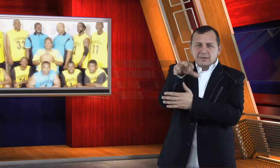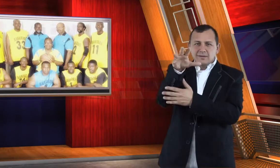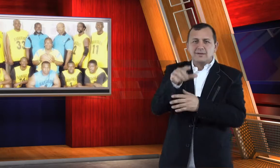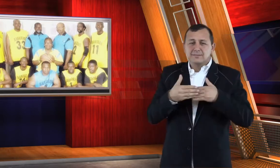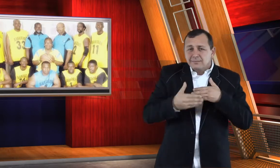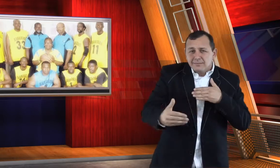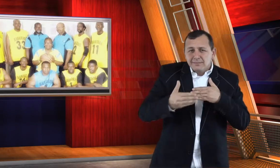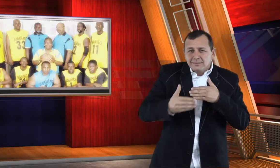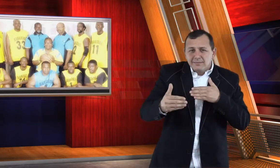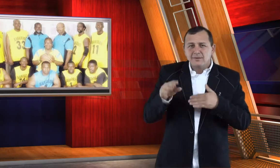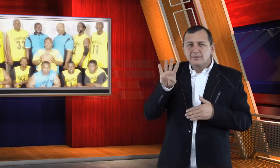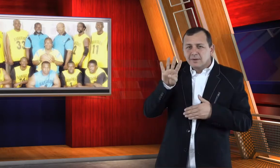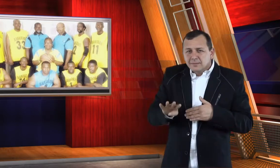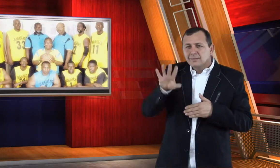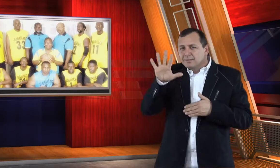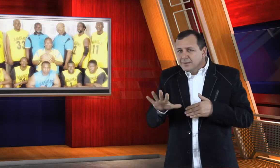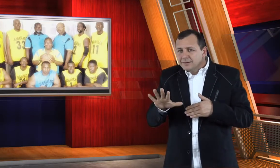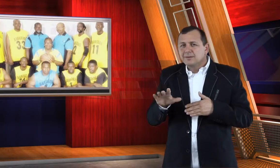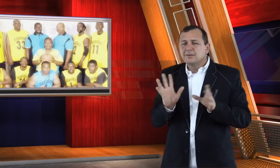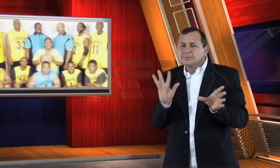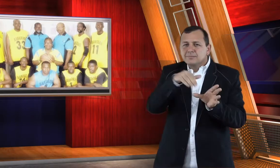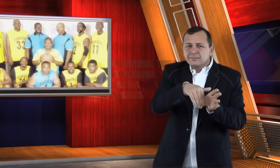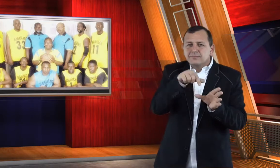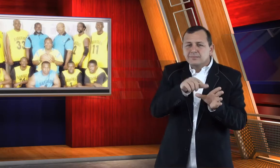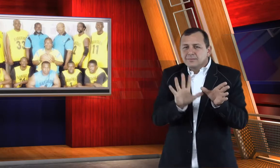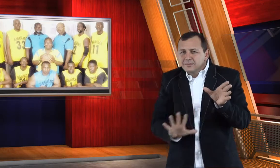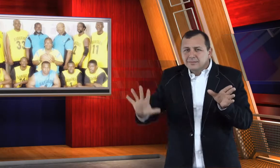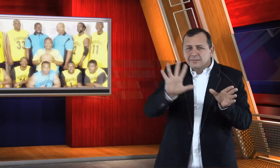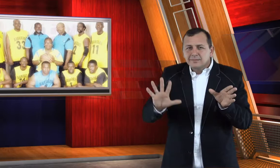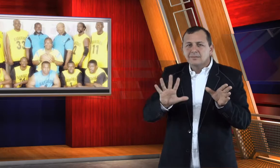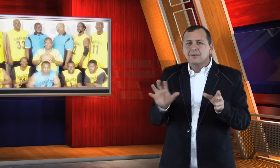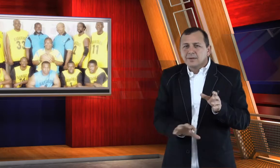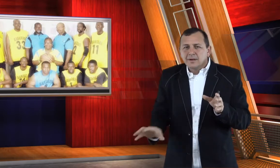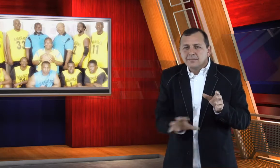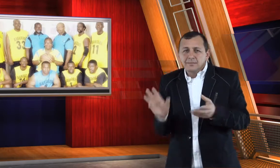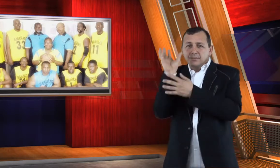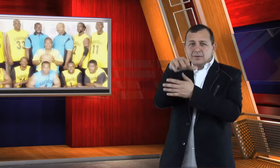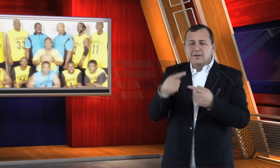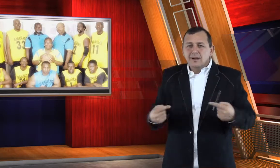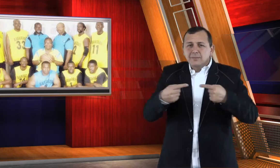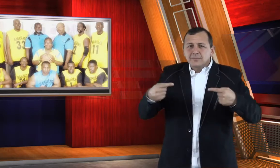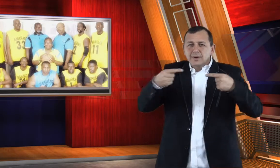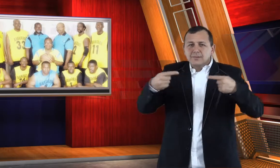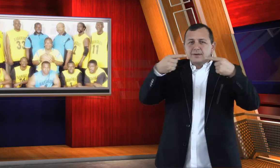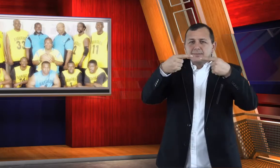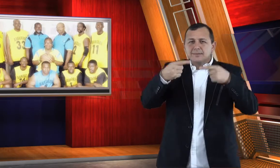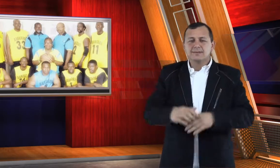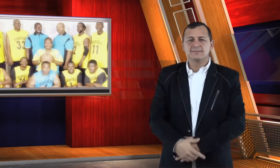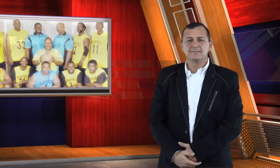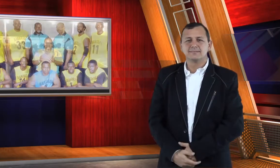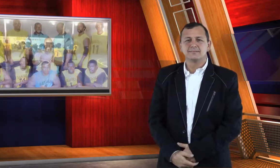to participate in a regional basketball tournament.